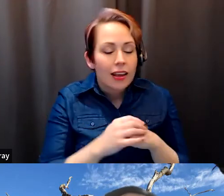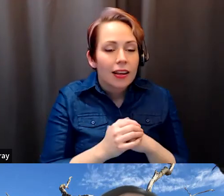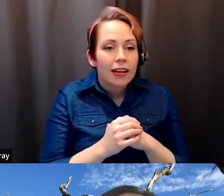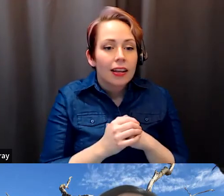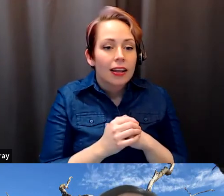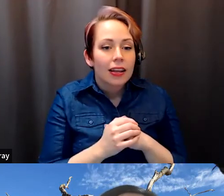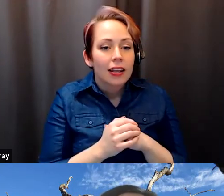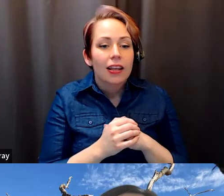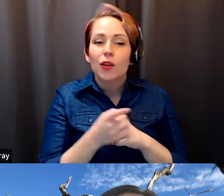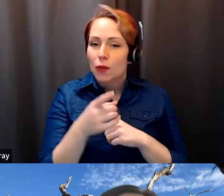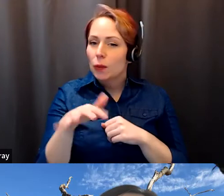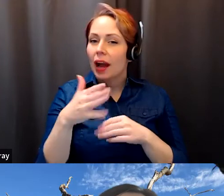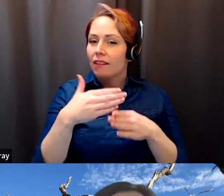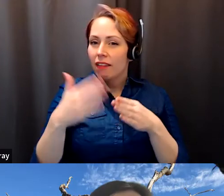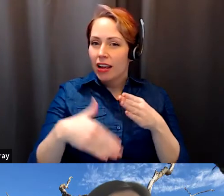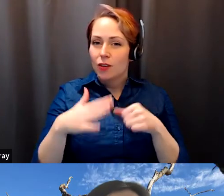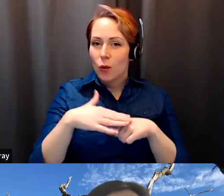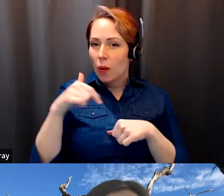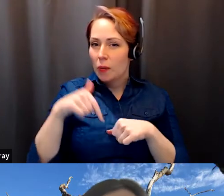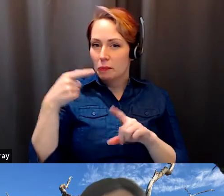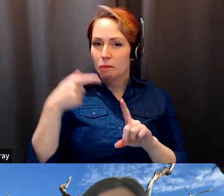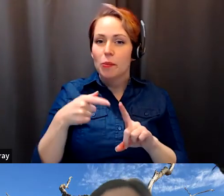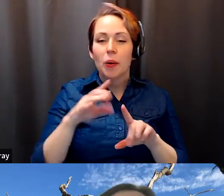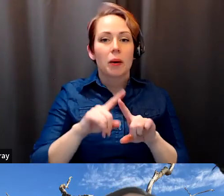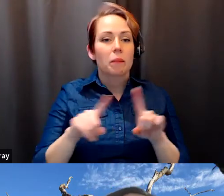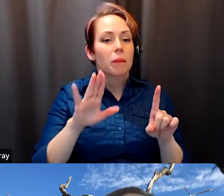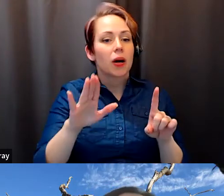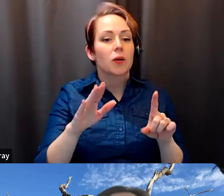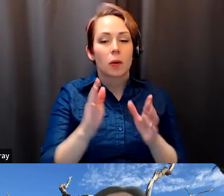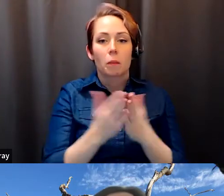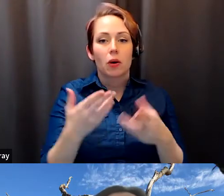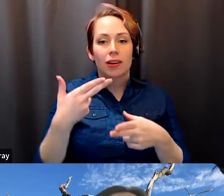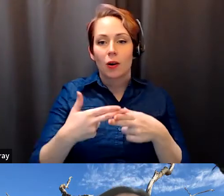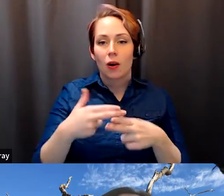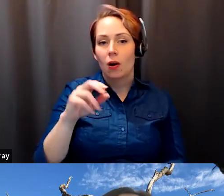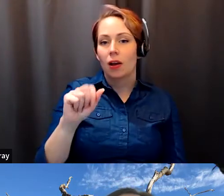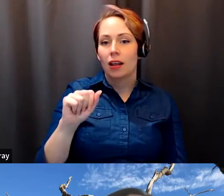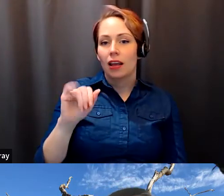Paul Gellert: And you kind of ended on this point, but your book is called eight imperium which seems to.